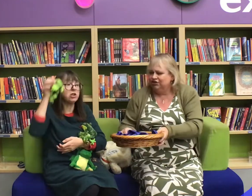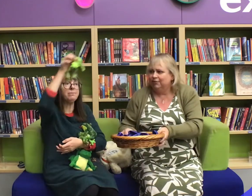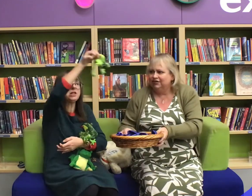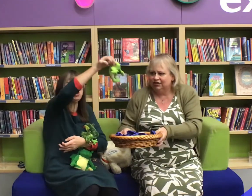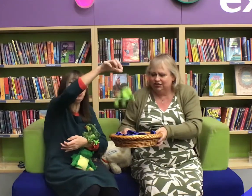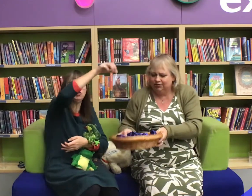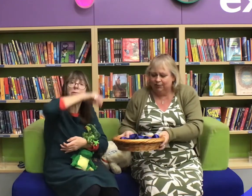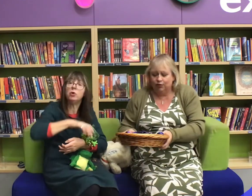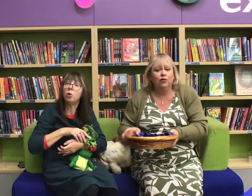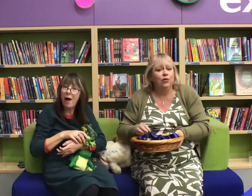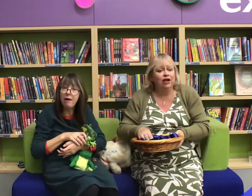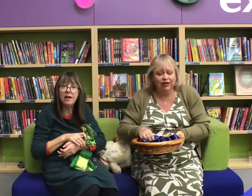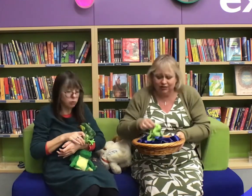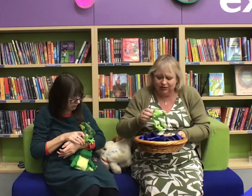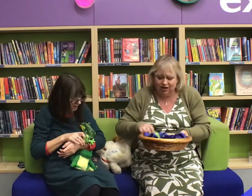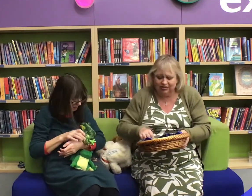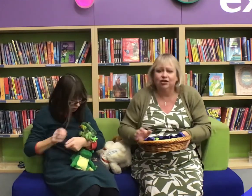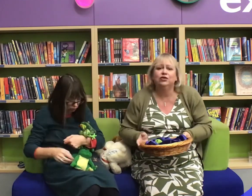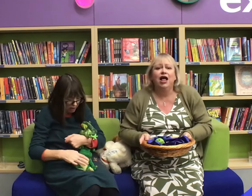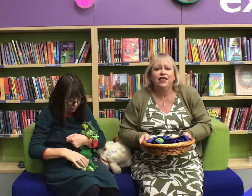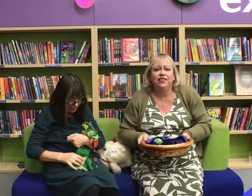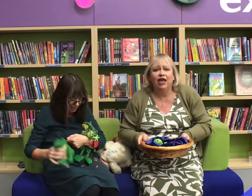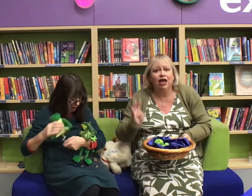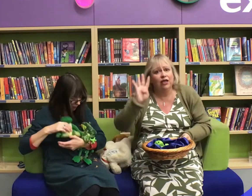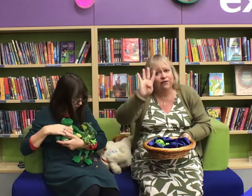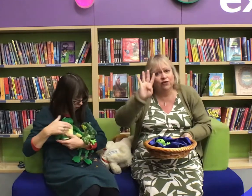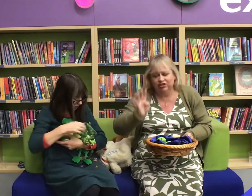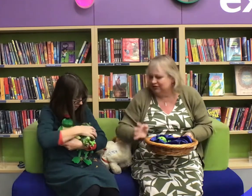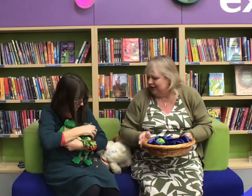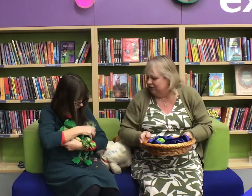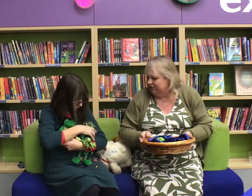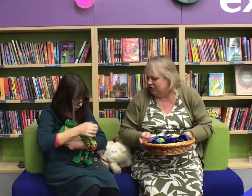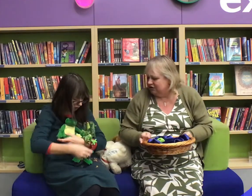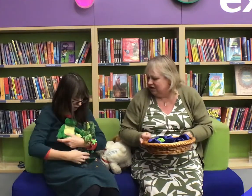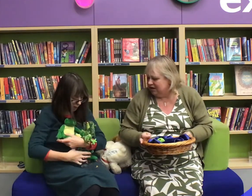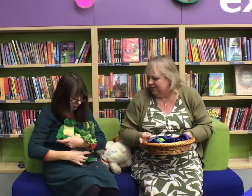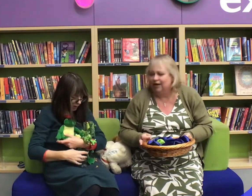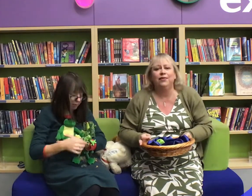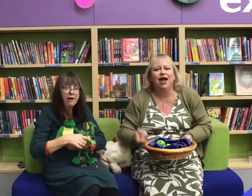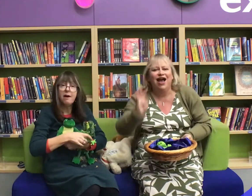One jumped into the pool where it was nice and cool then there were four green speckled frogs yum yum!